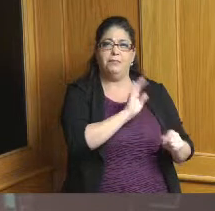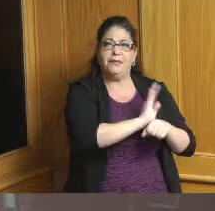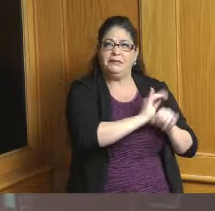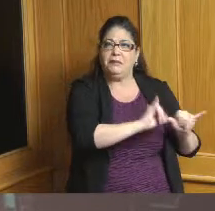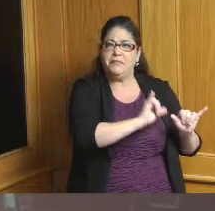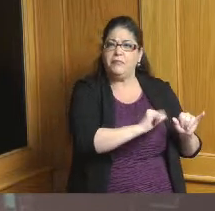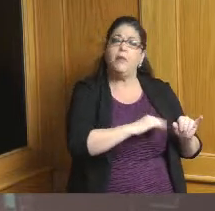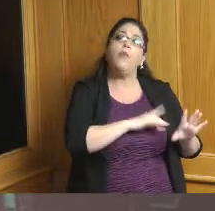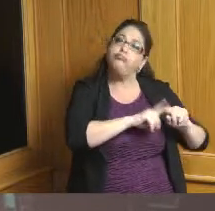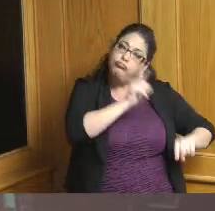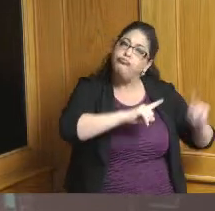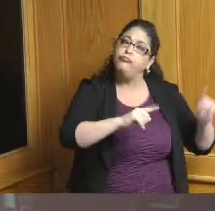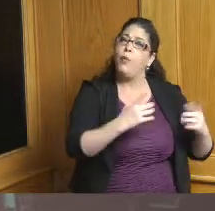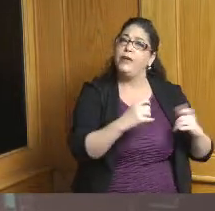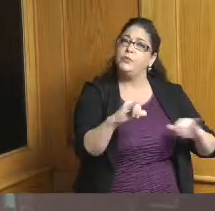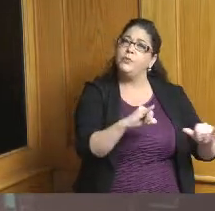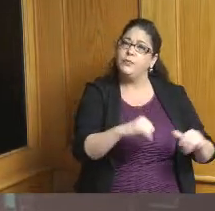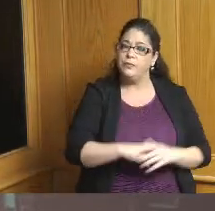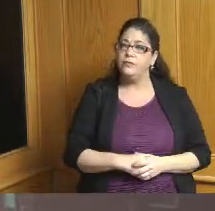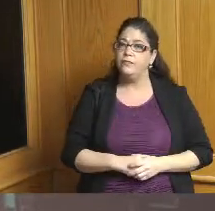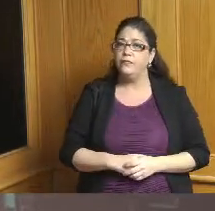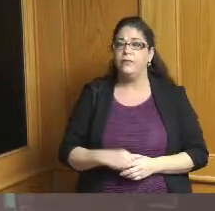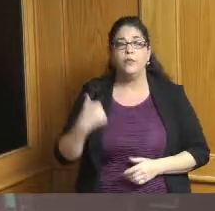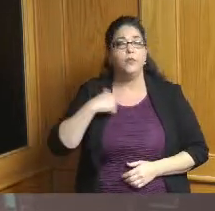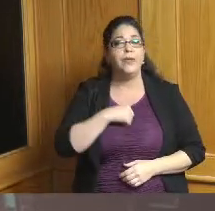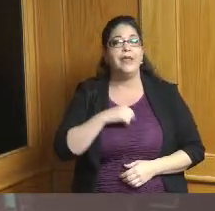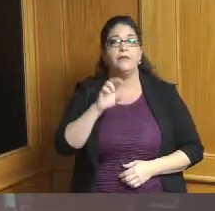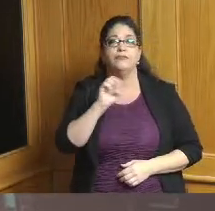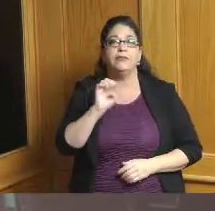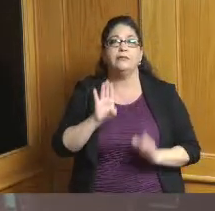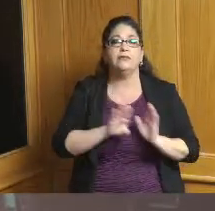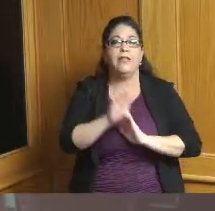and this is consistent with a redevelopment plan that the city put in place several years ago